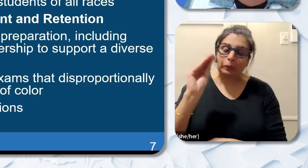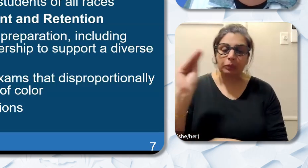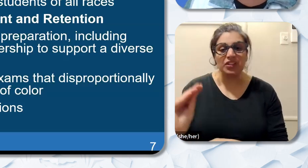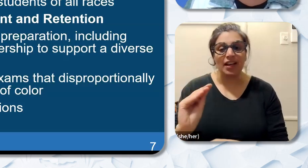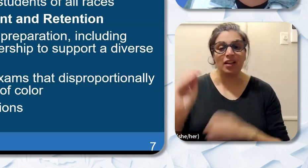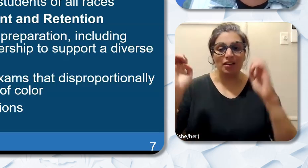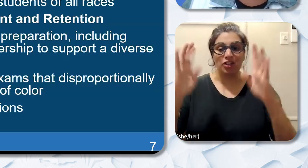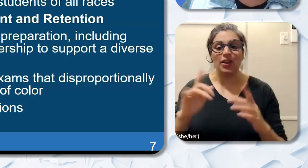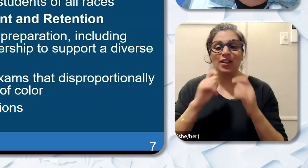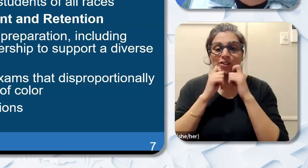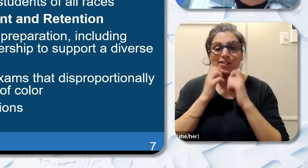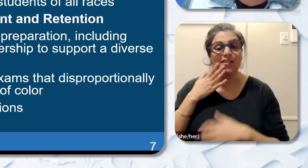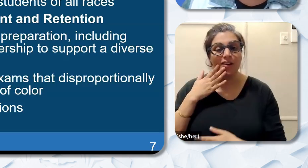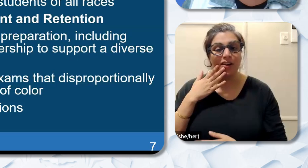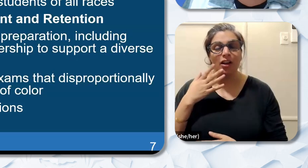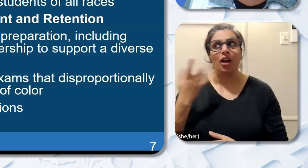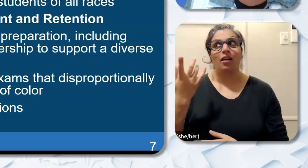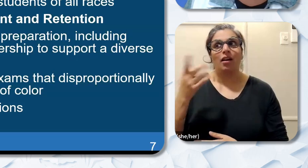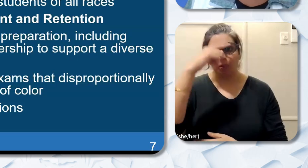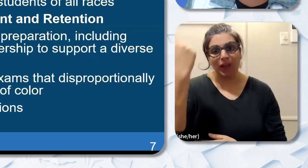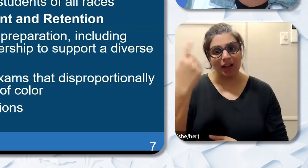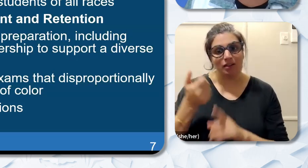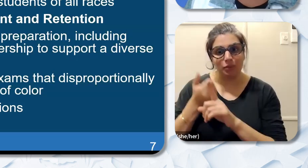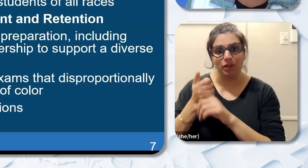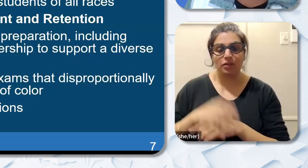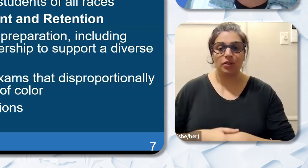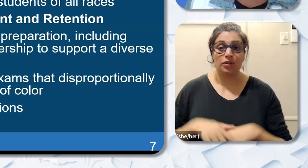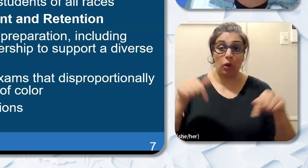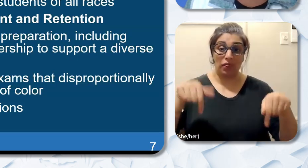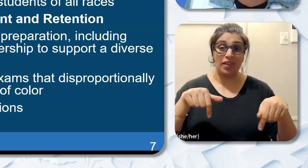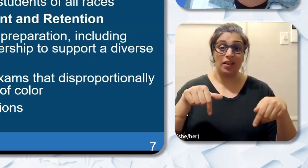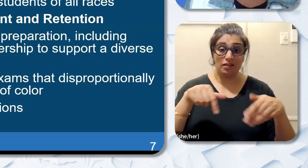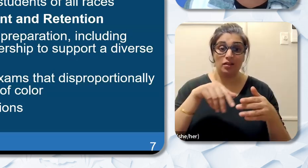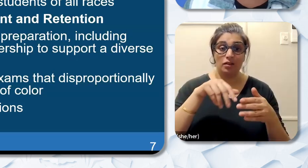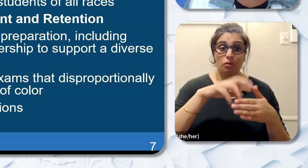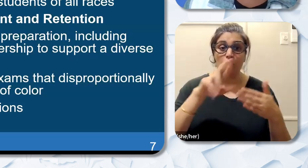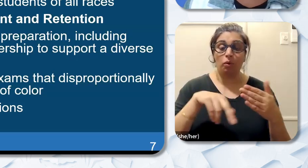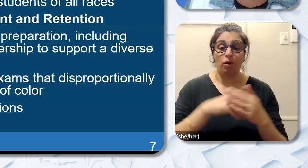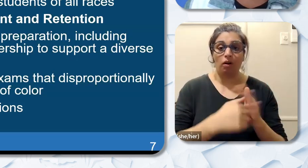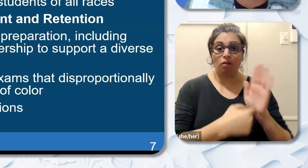are Black educators. In fact this report from the Learning Policy Institute shares that although the